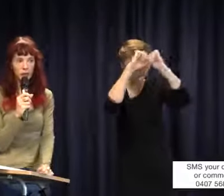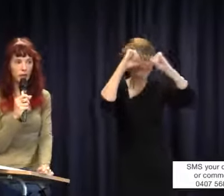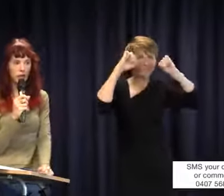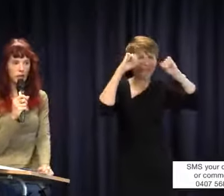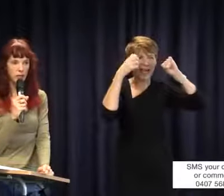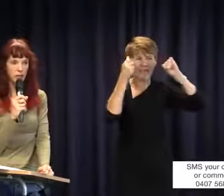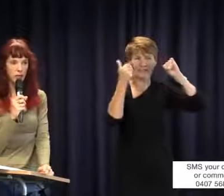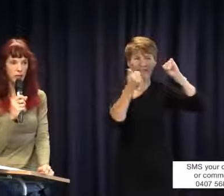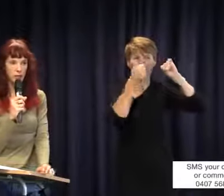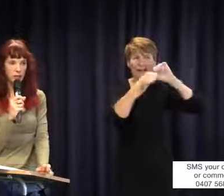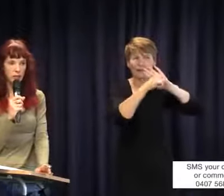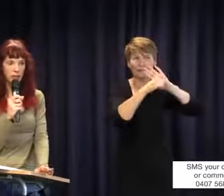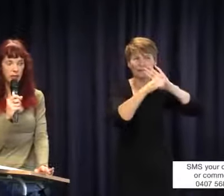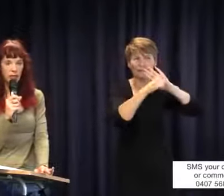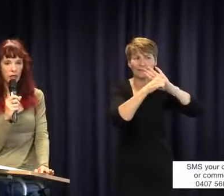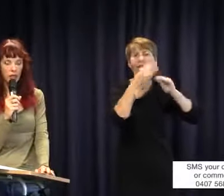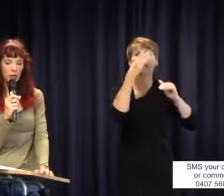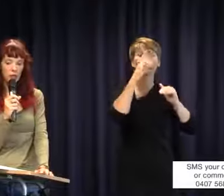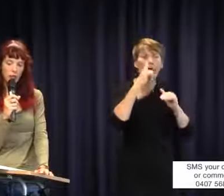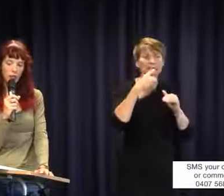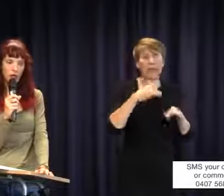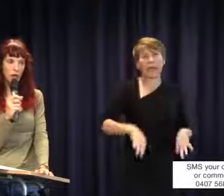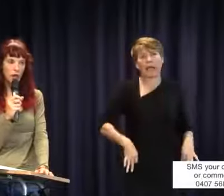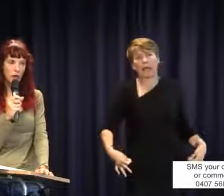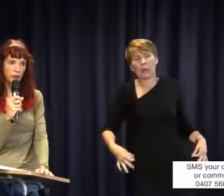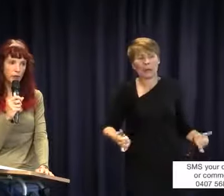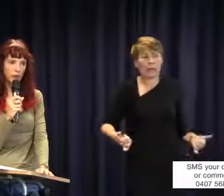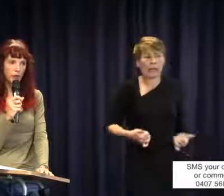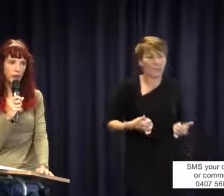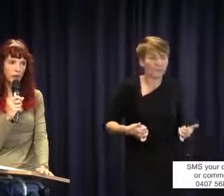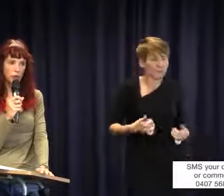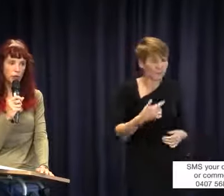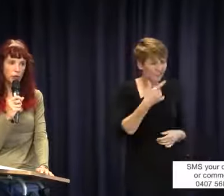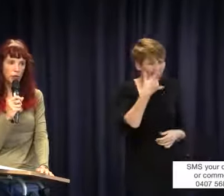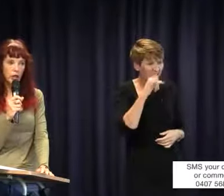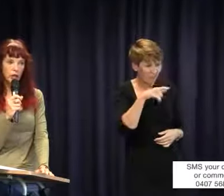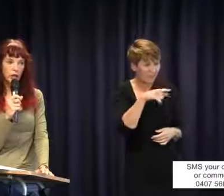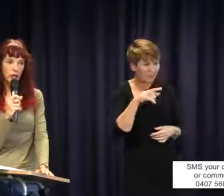be the case that they don't have enough money. So that's a shame that you had to change schools